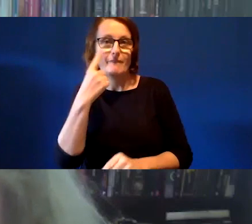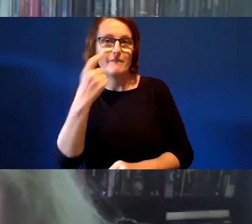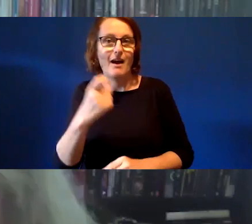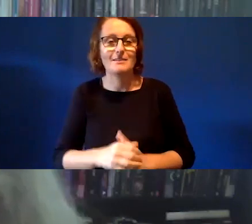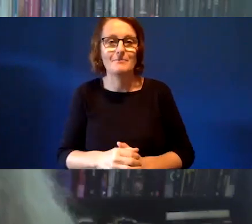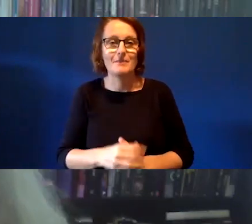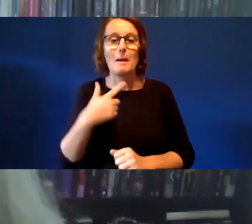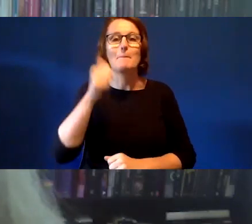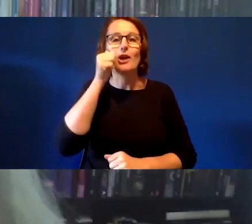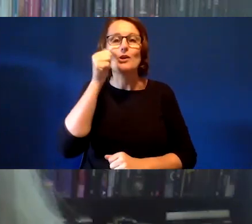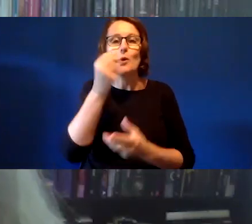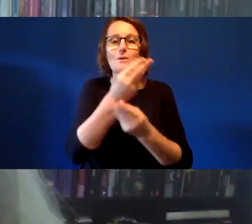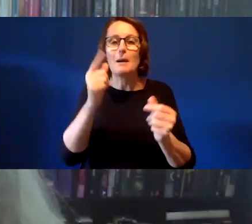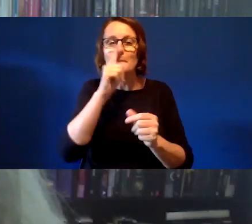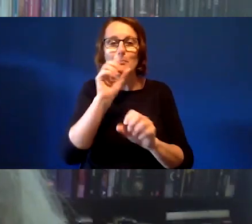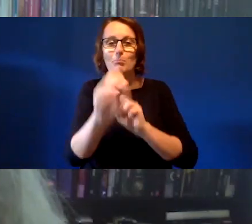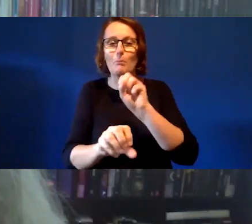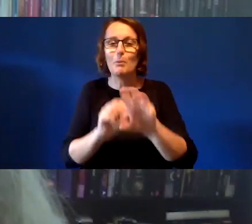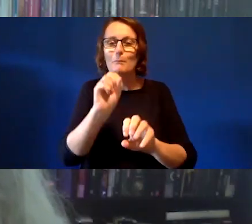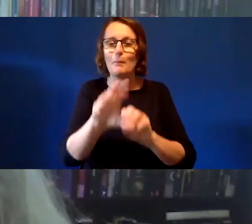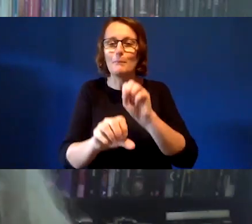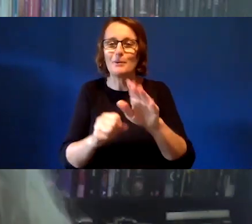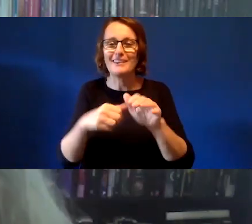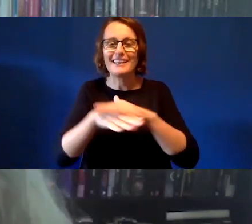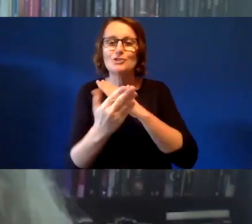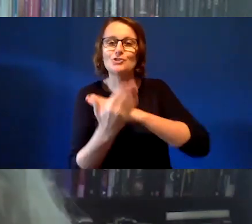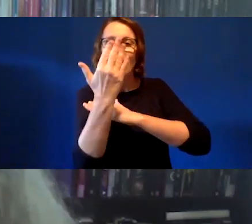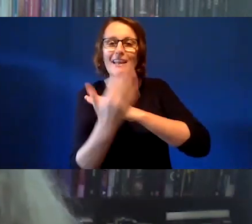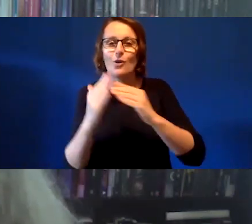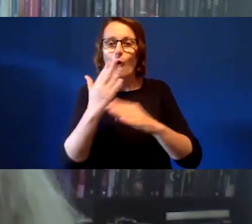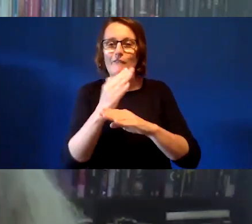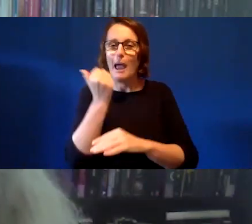see some more people sharing their country there. But I want to add